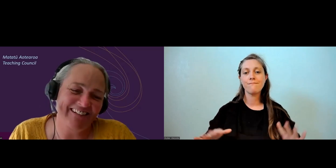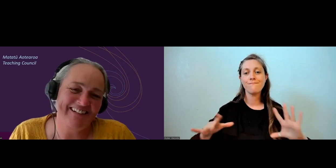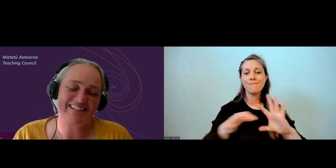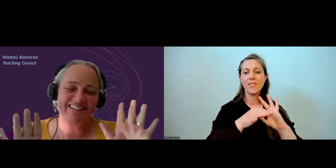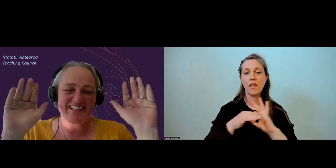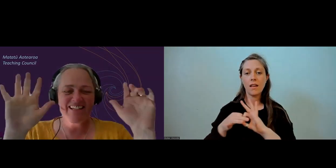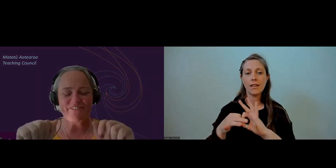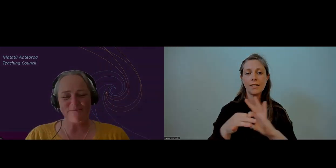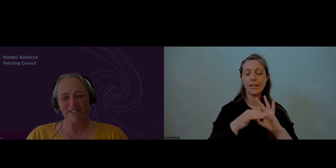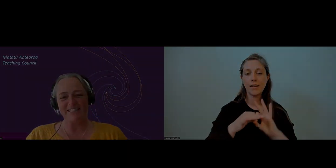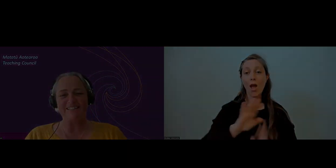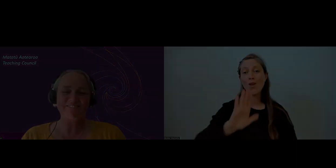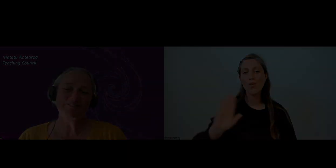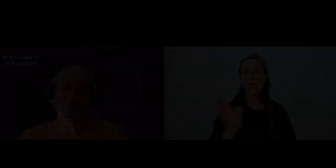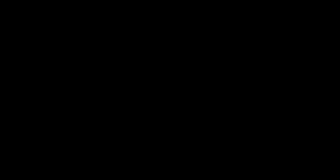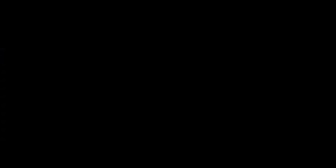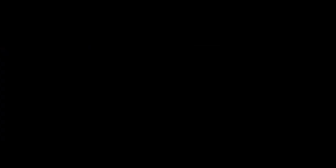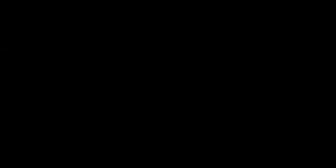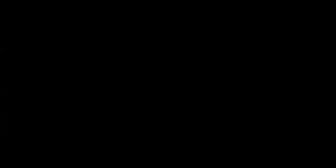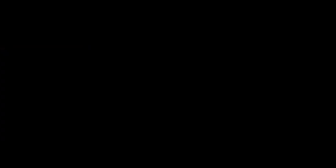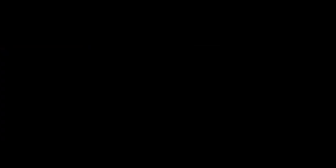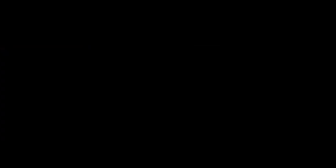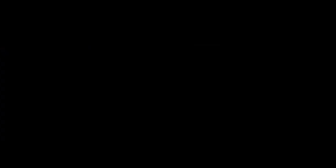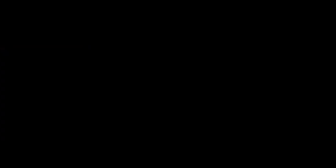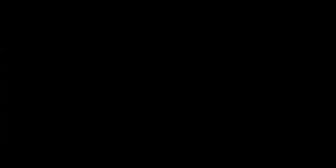All right, take care everybody. Kia ora tātou